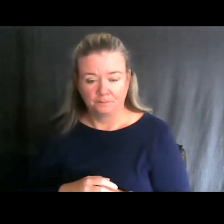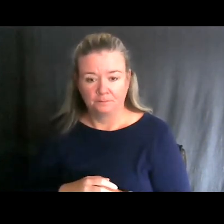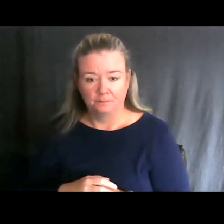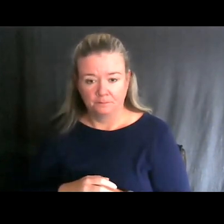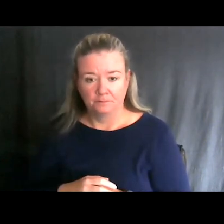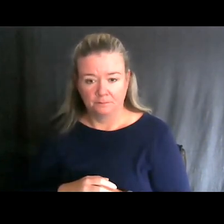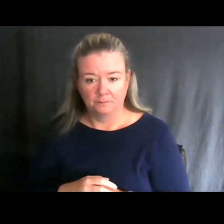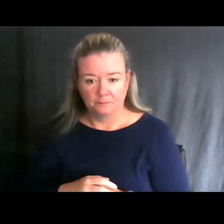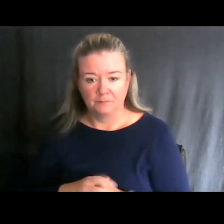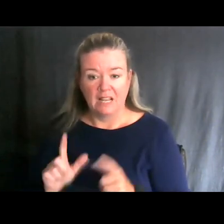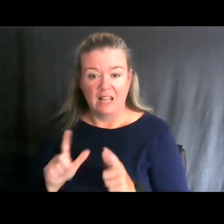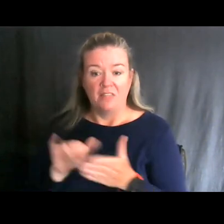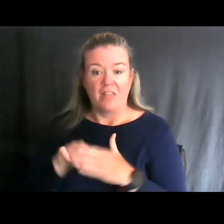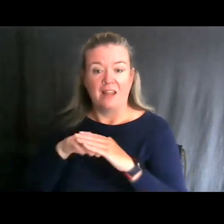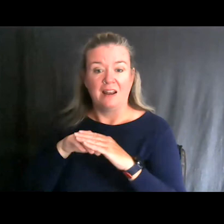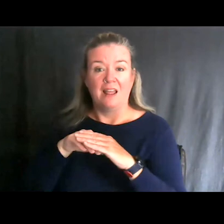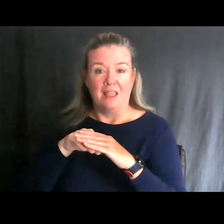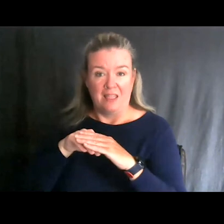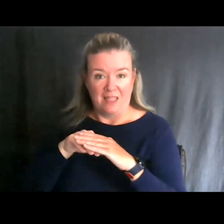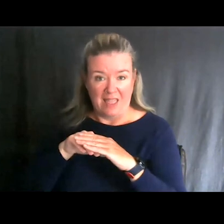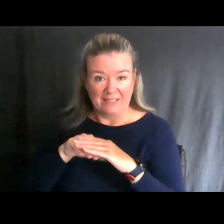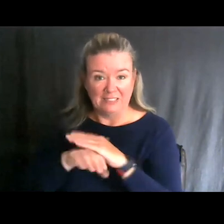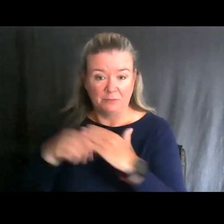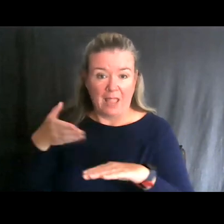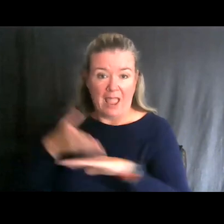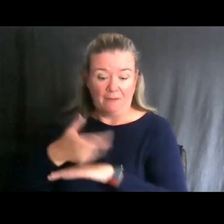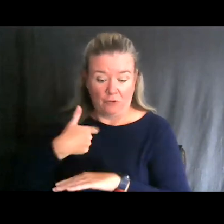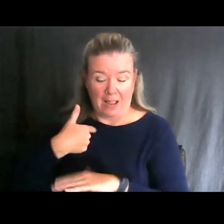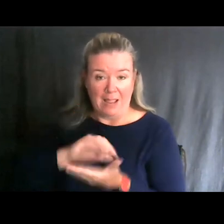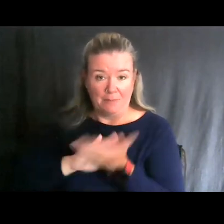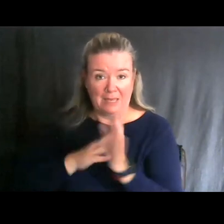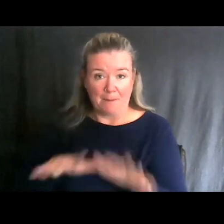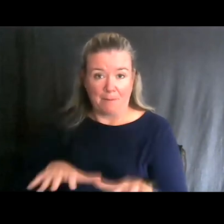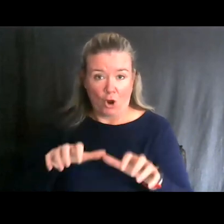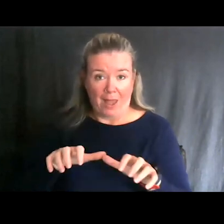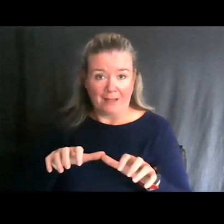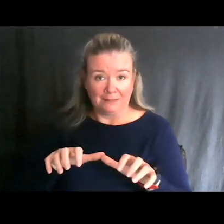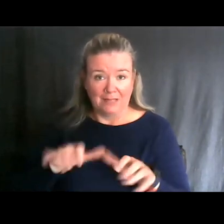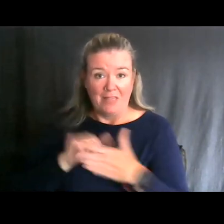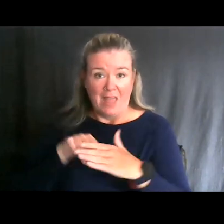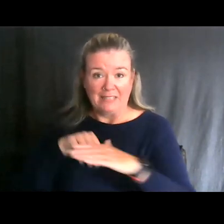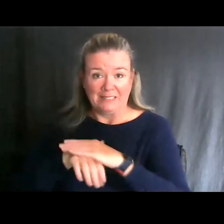The accessibility after I was paralyzed has just been great having the docks that go down